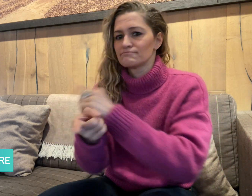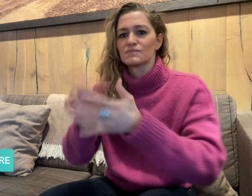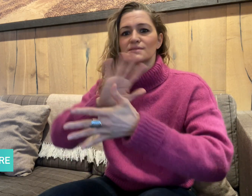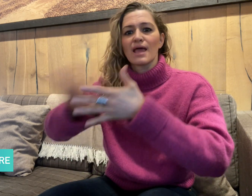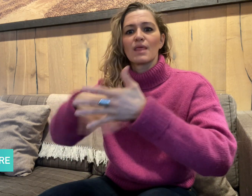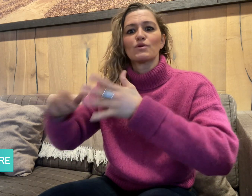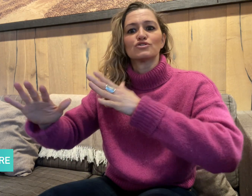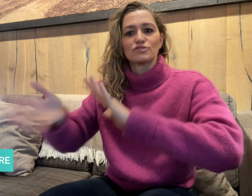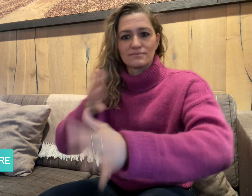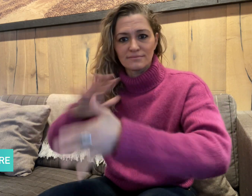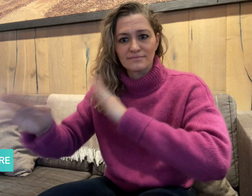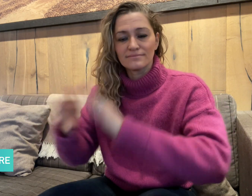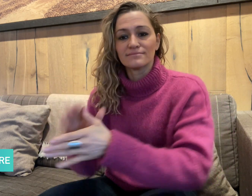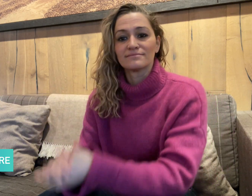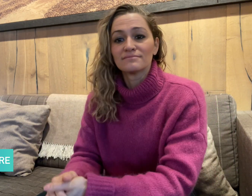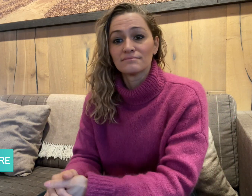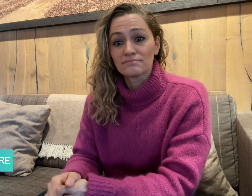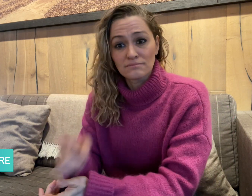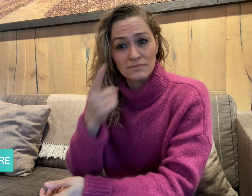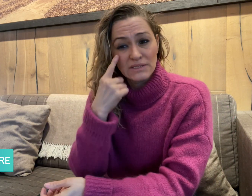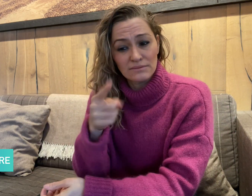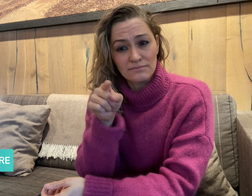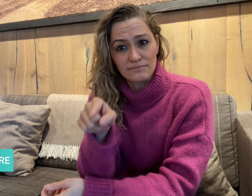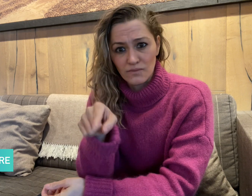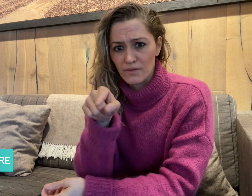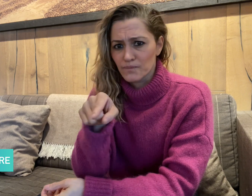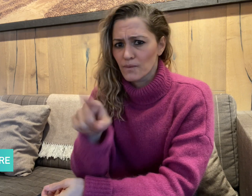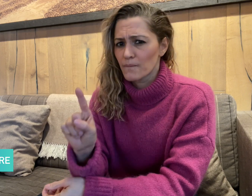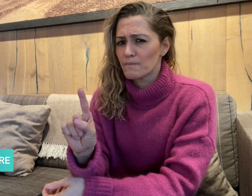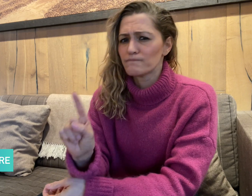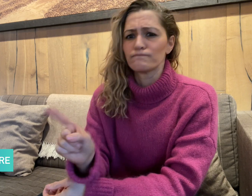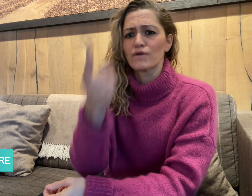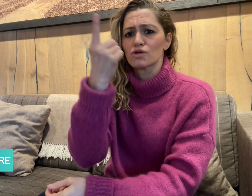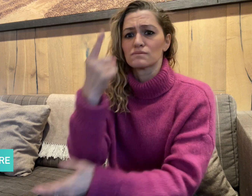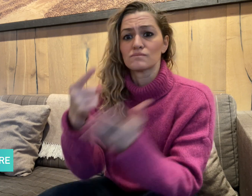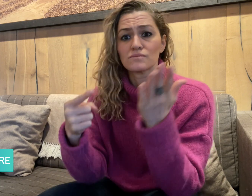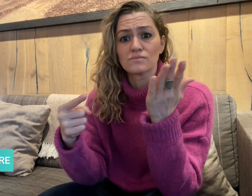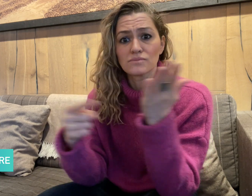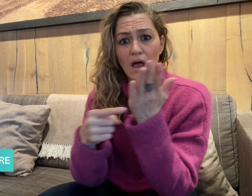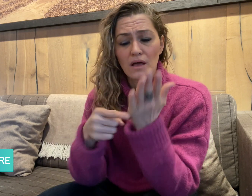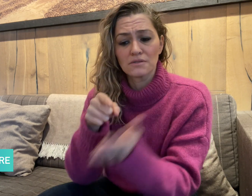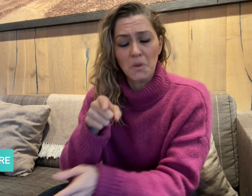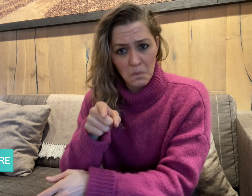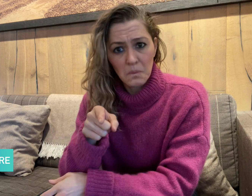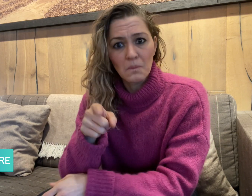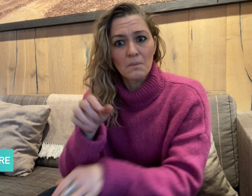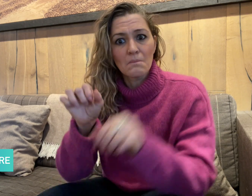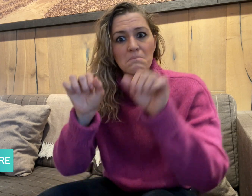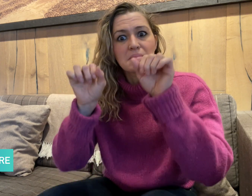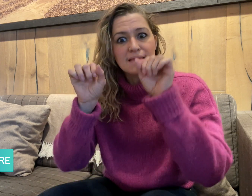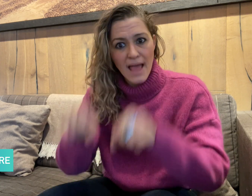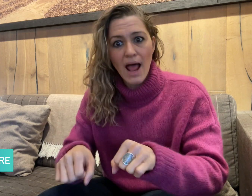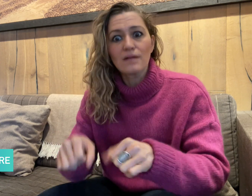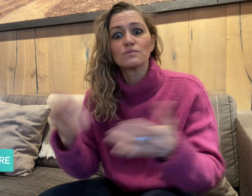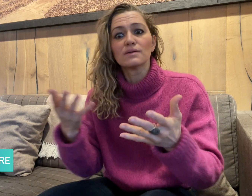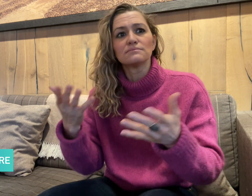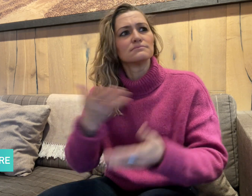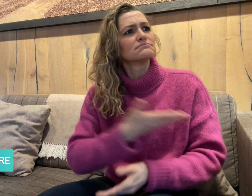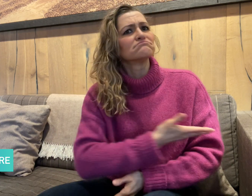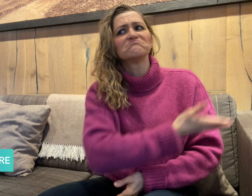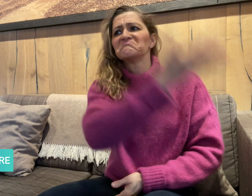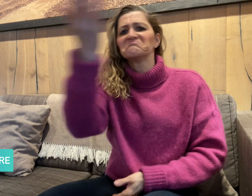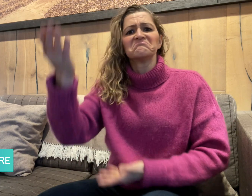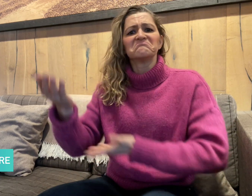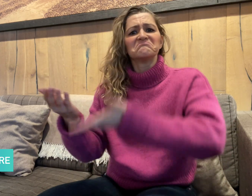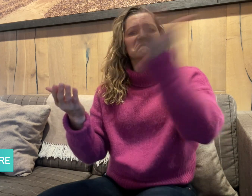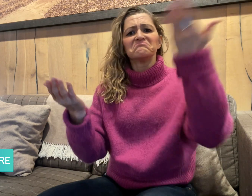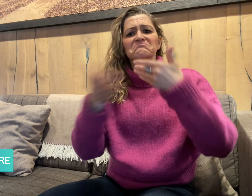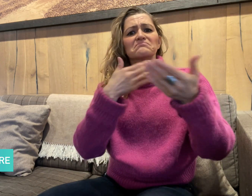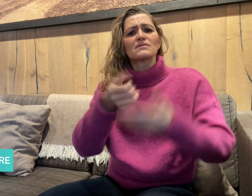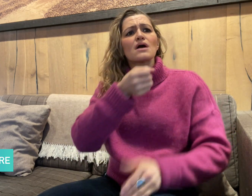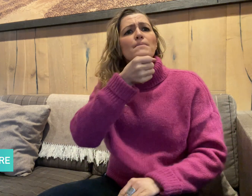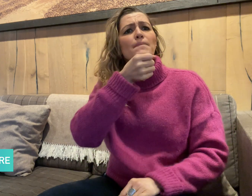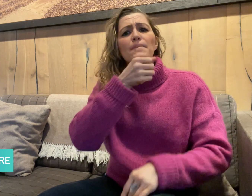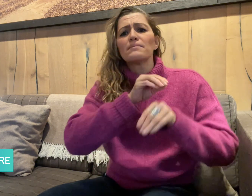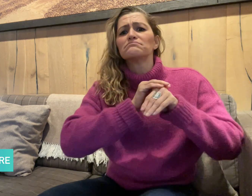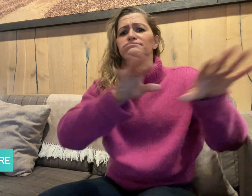sentences into sign language. It is the first software